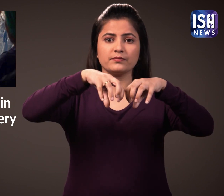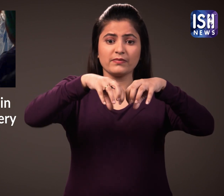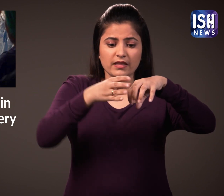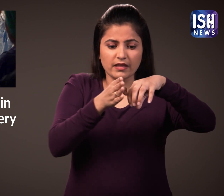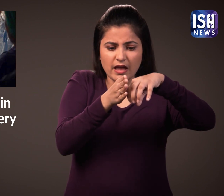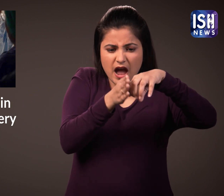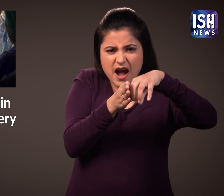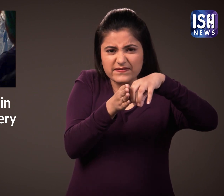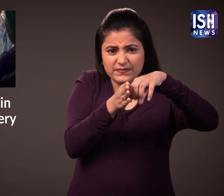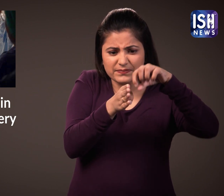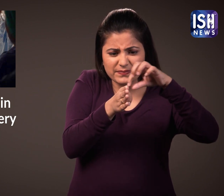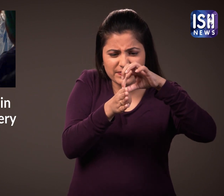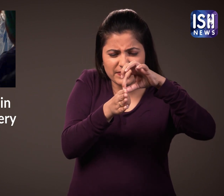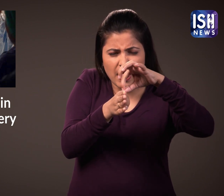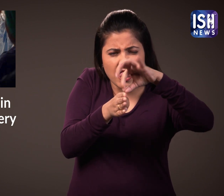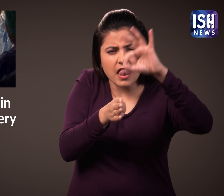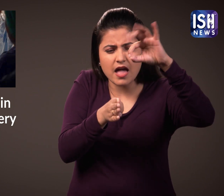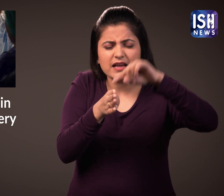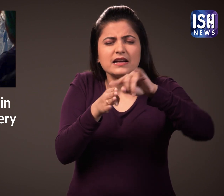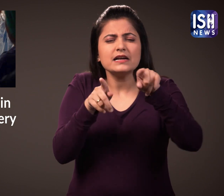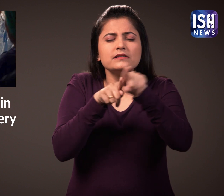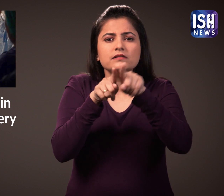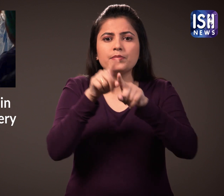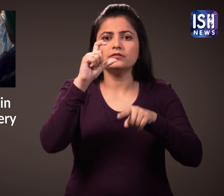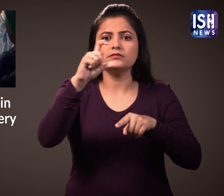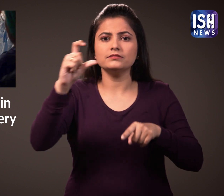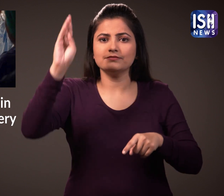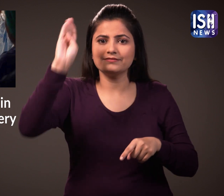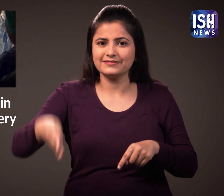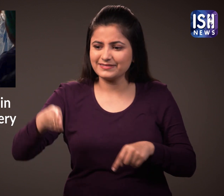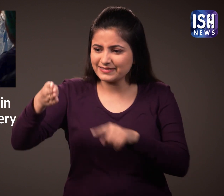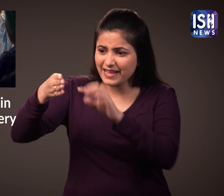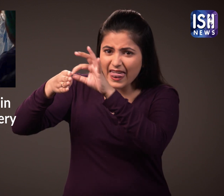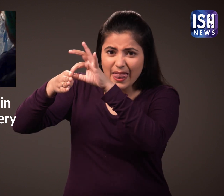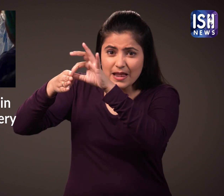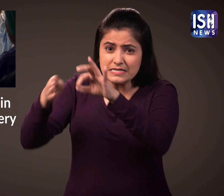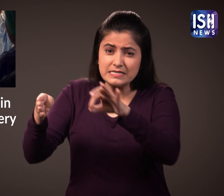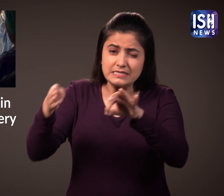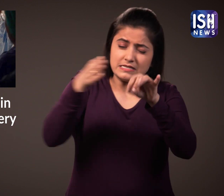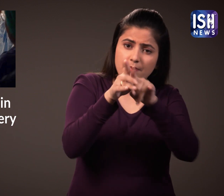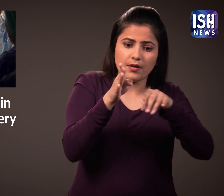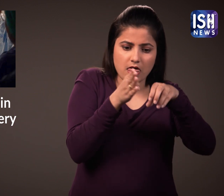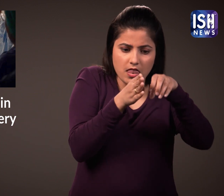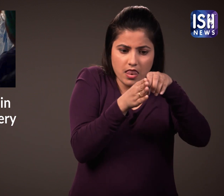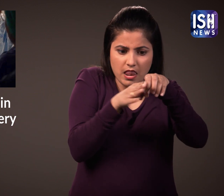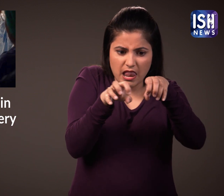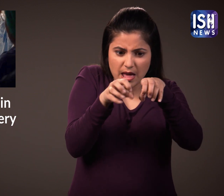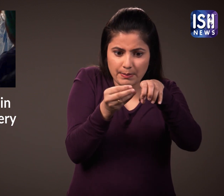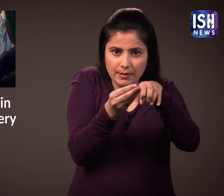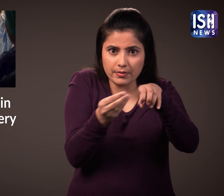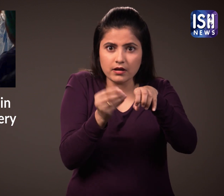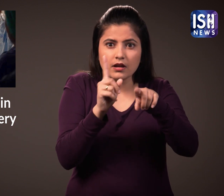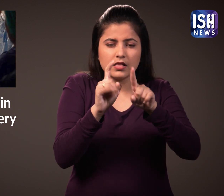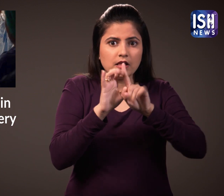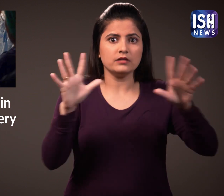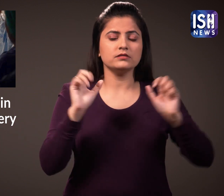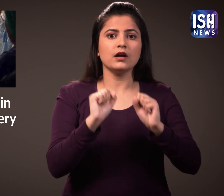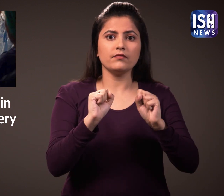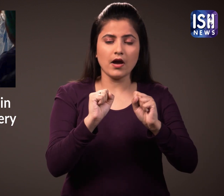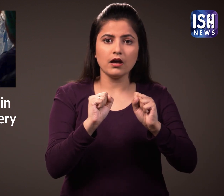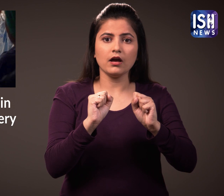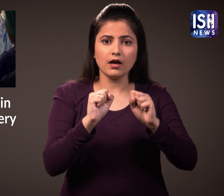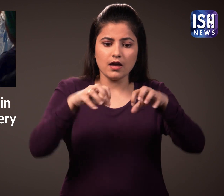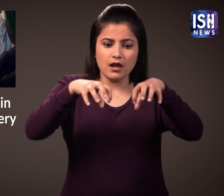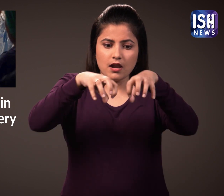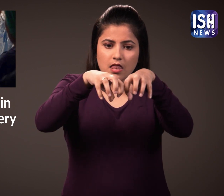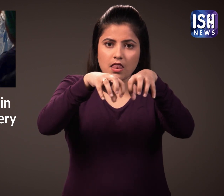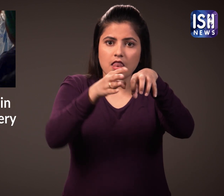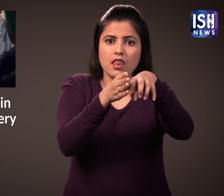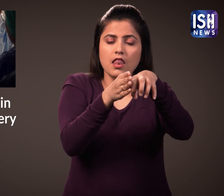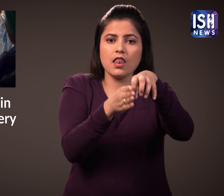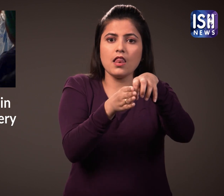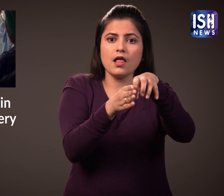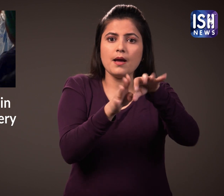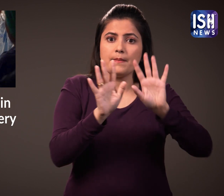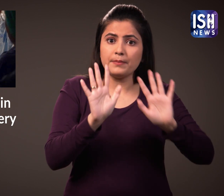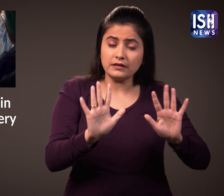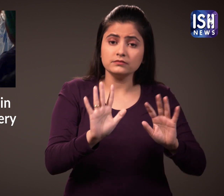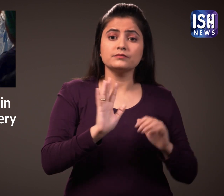The distance between them is their distance from the tumour was as narrow as a credit card. This is very dangerous & difficult surgery.